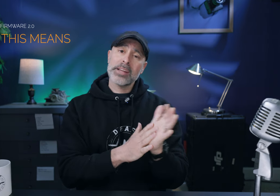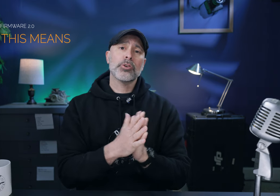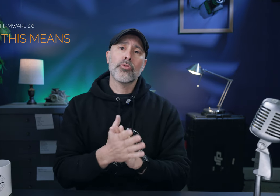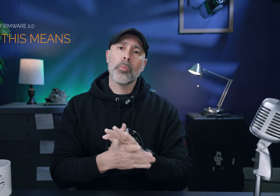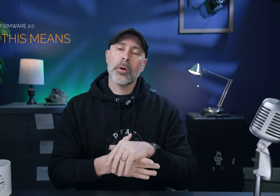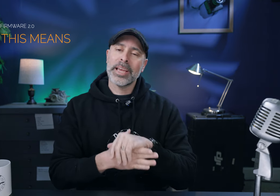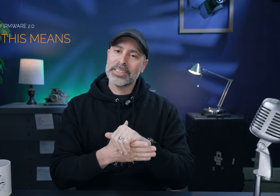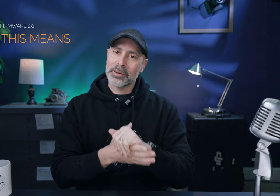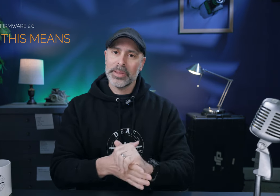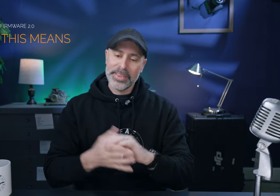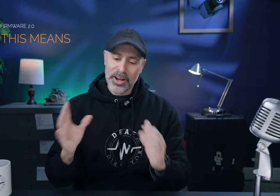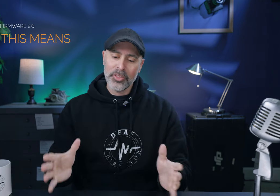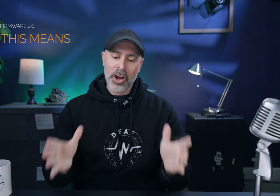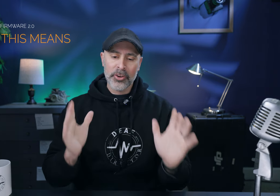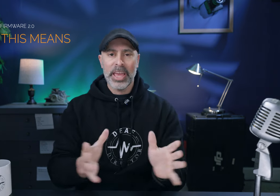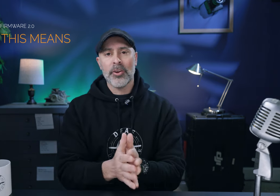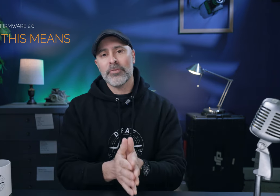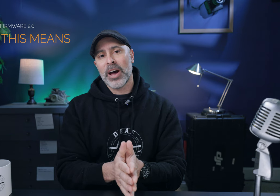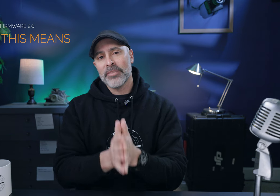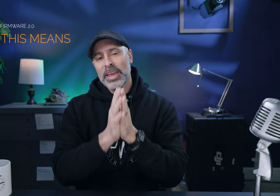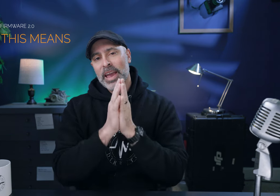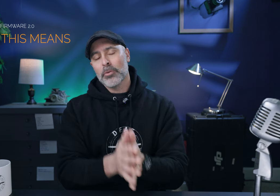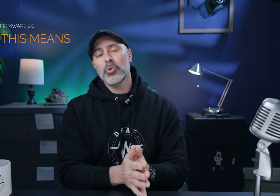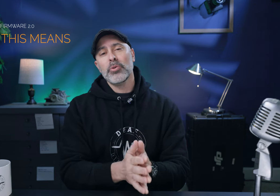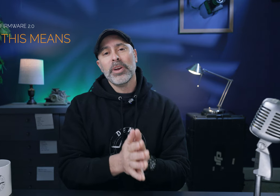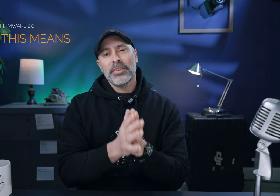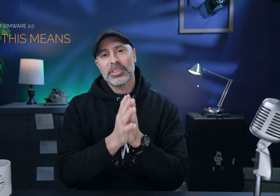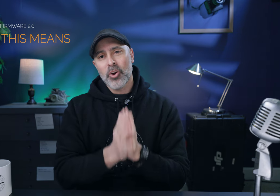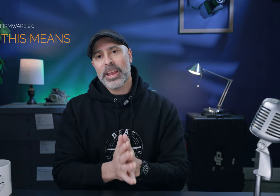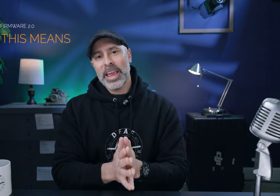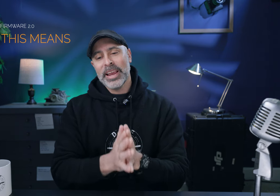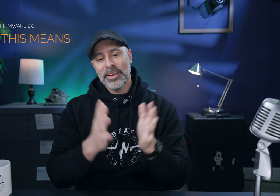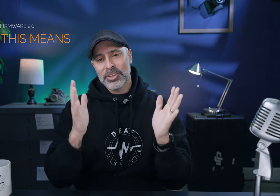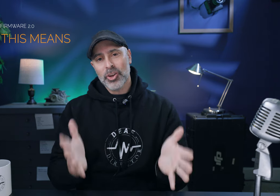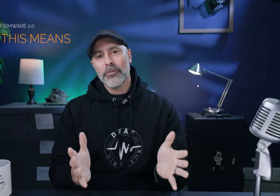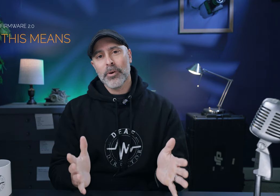magical firmware update to completely unlock your Canon R5 and remove this arcane software